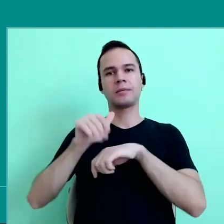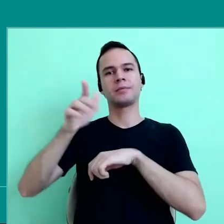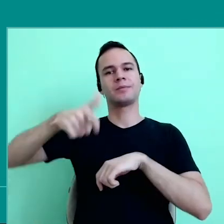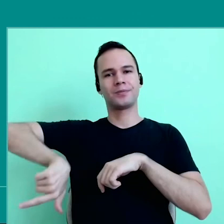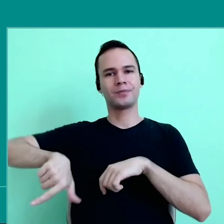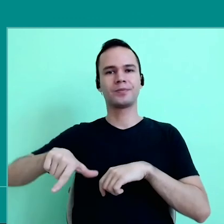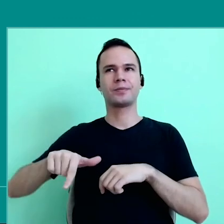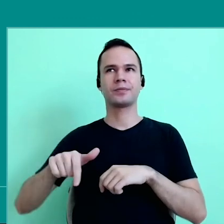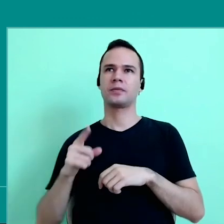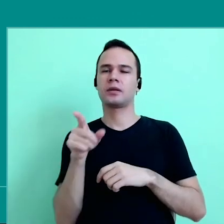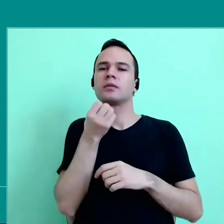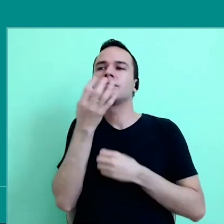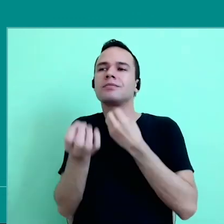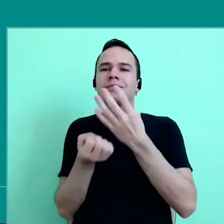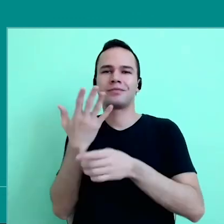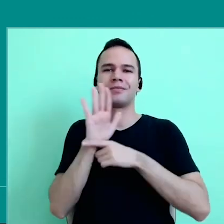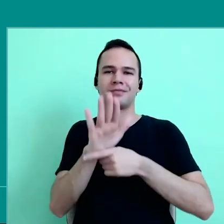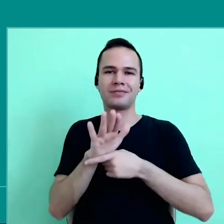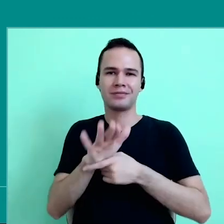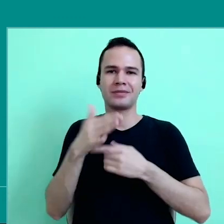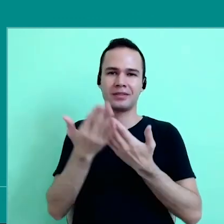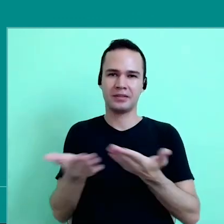more generous with “what’s going ahead”.